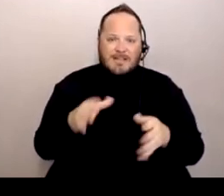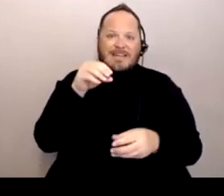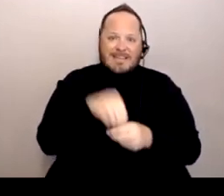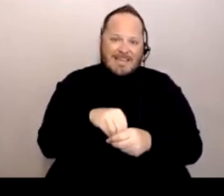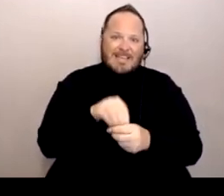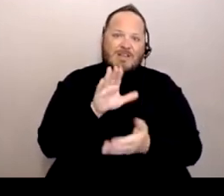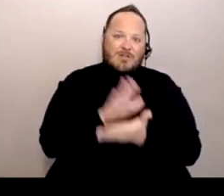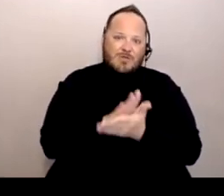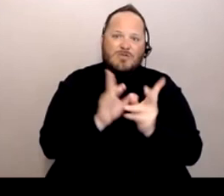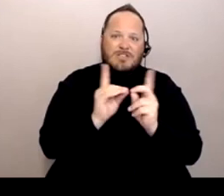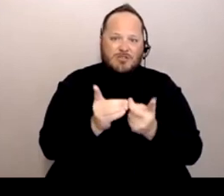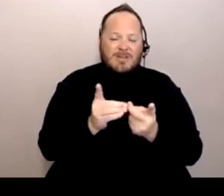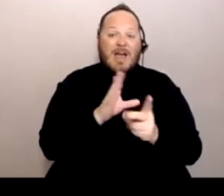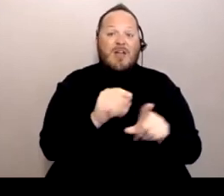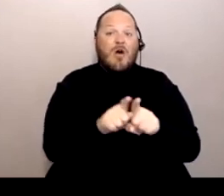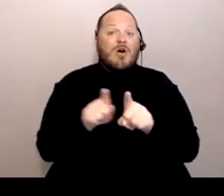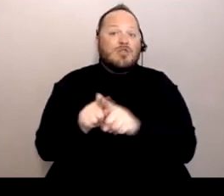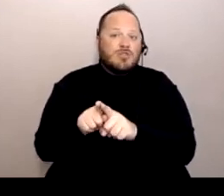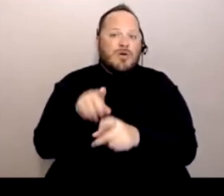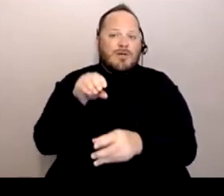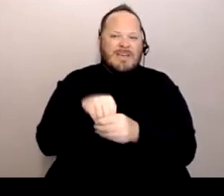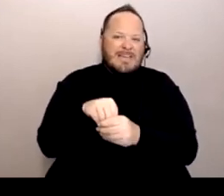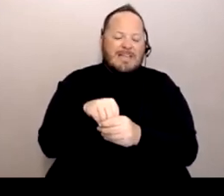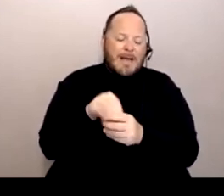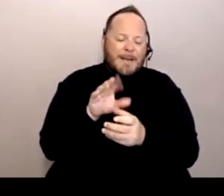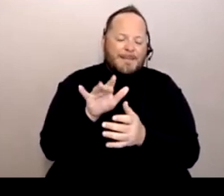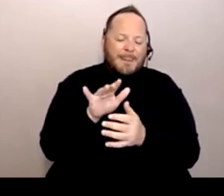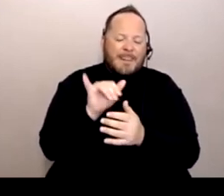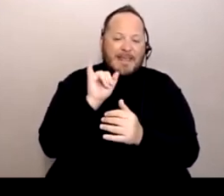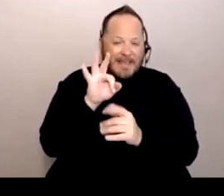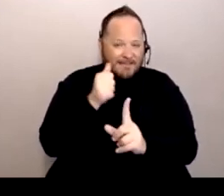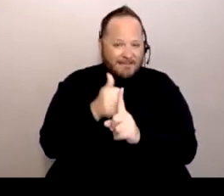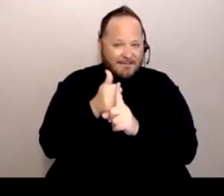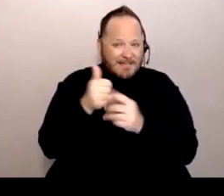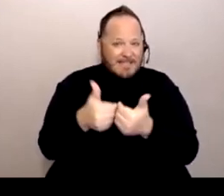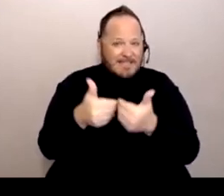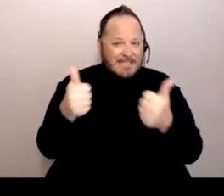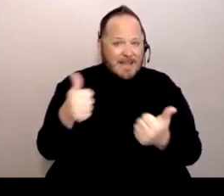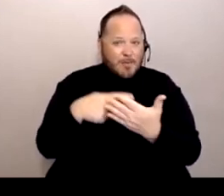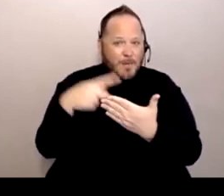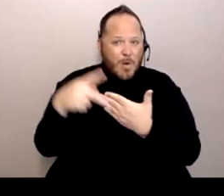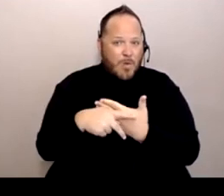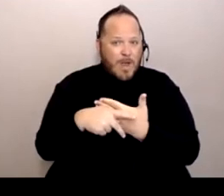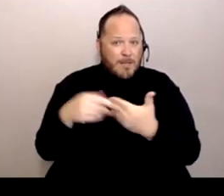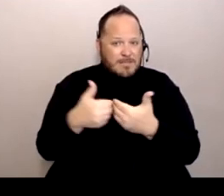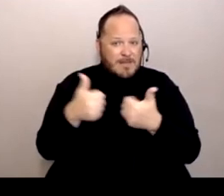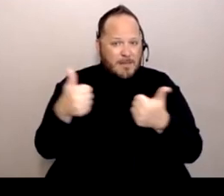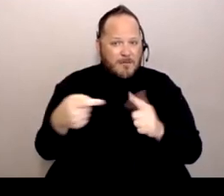and then also in this specific, like if it is a separate program aside from your district, talk with them.